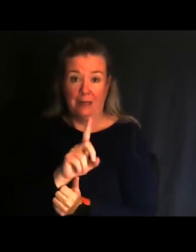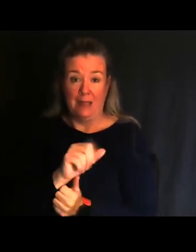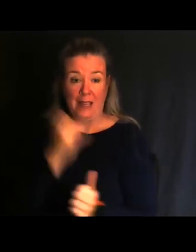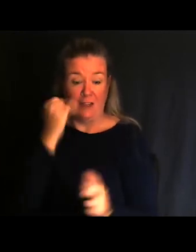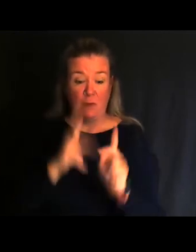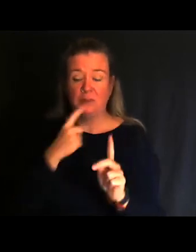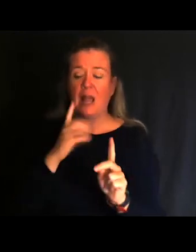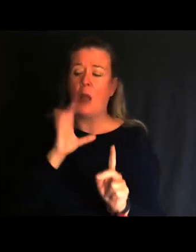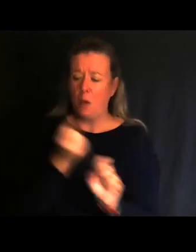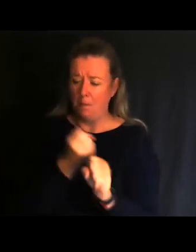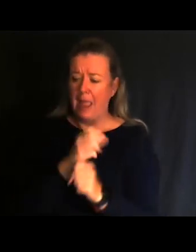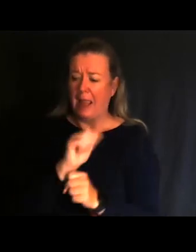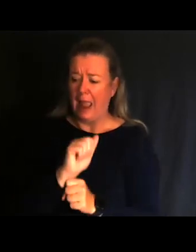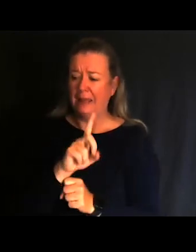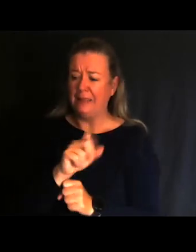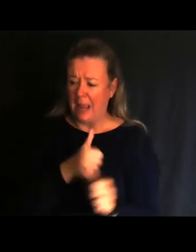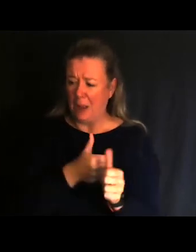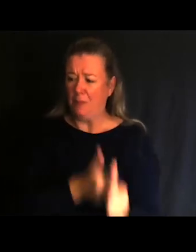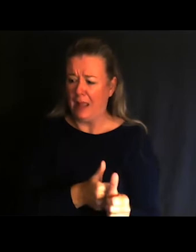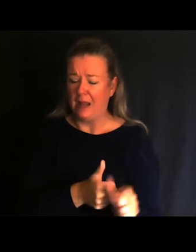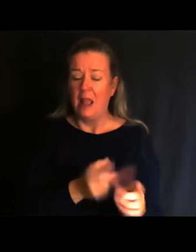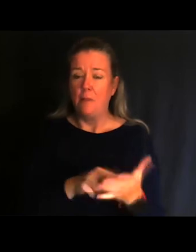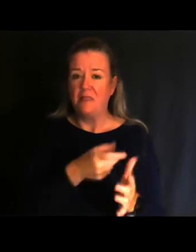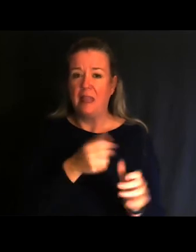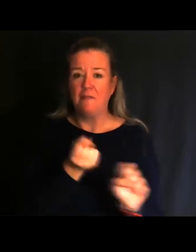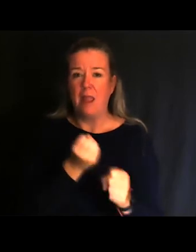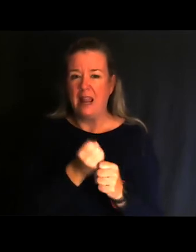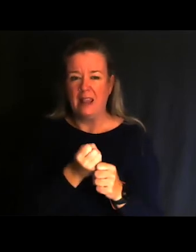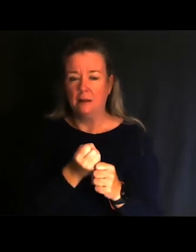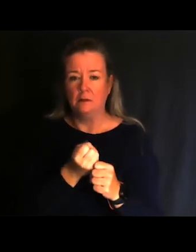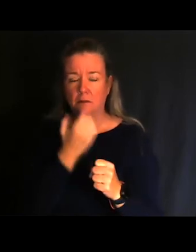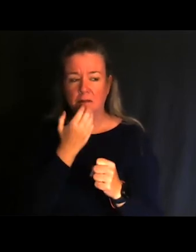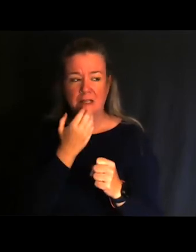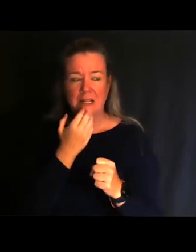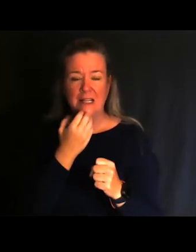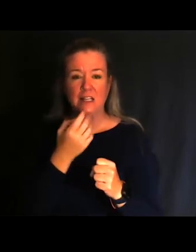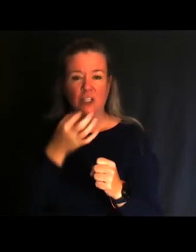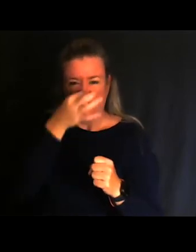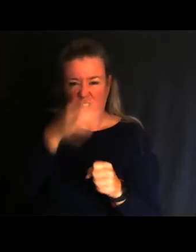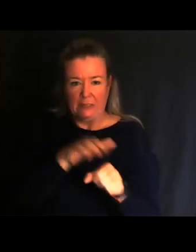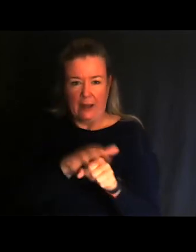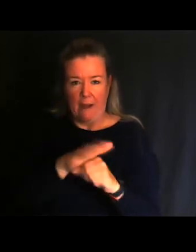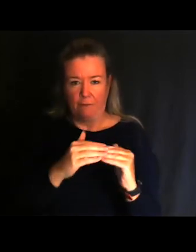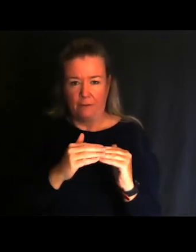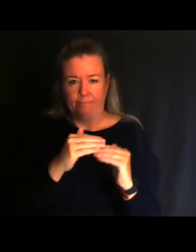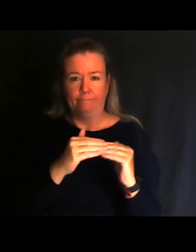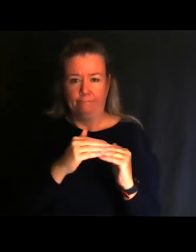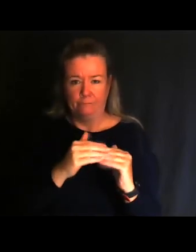it ADA compliant, that means that they've made it as legally as hard as they're allowed